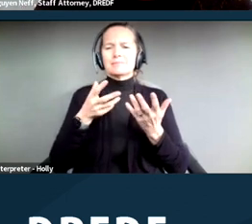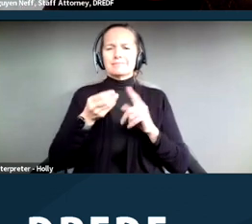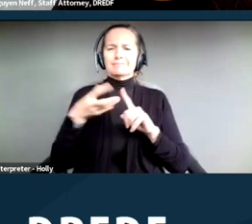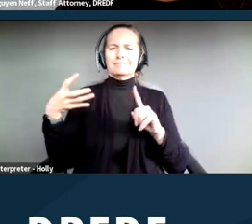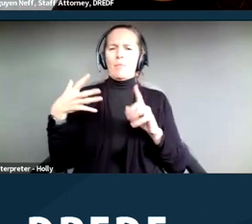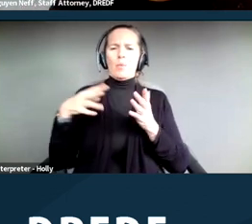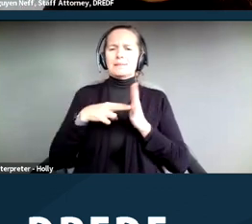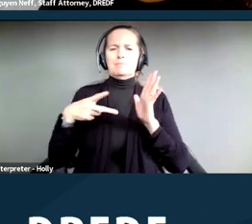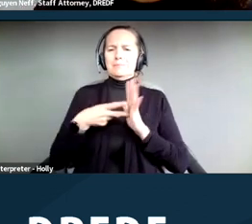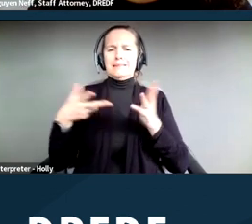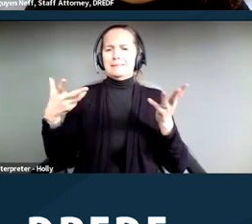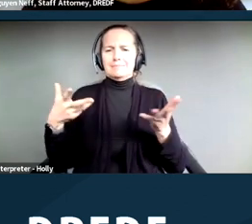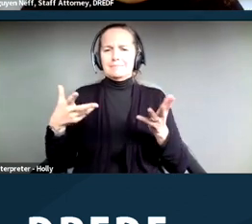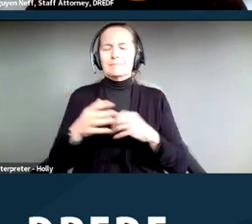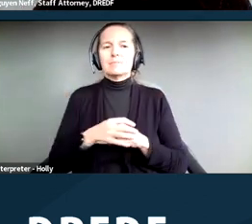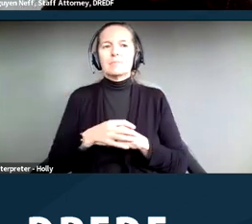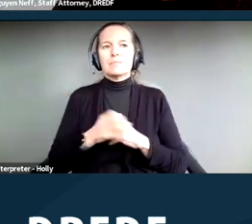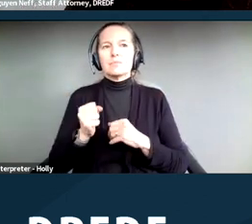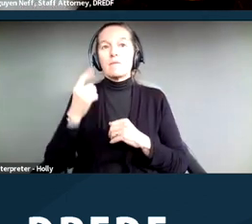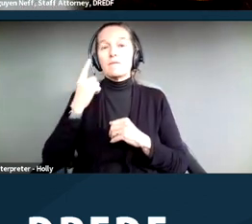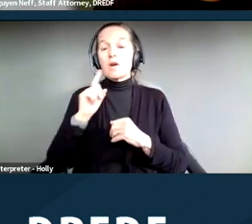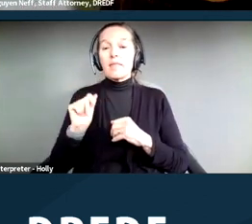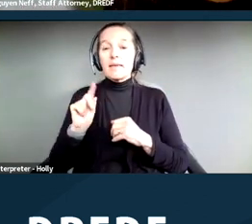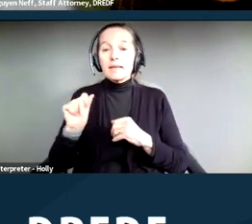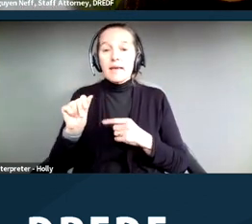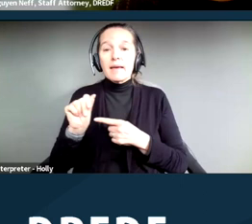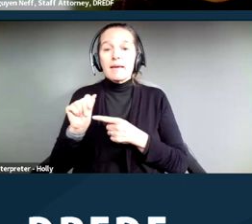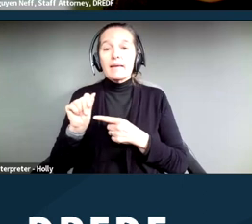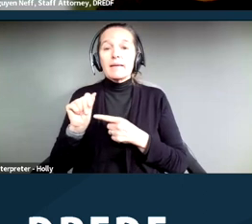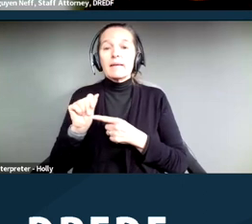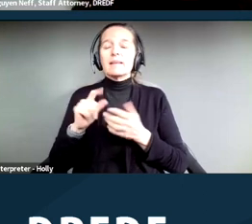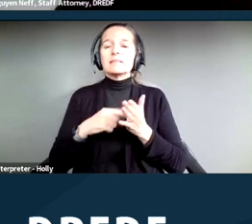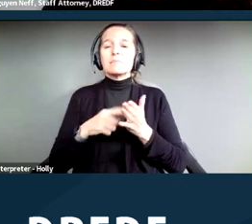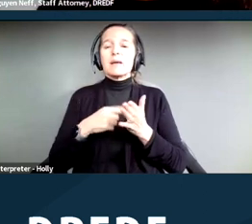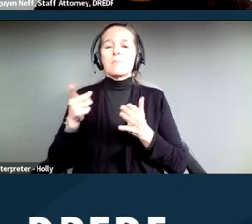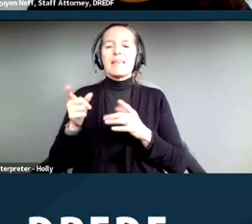So in the context of the ADA first, sometimes the term is reasonable accommodation, sometimes it's